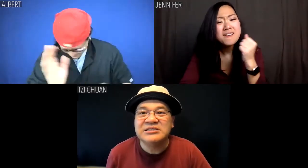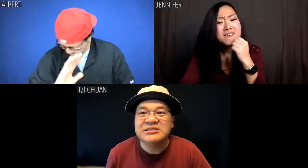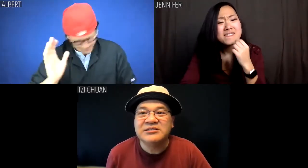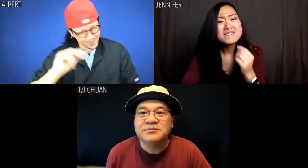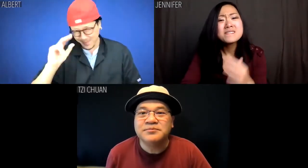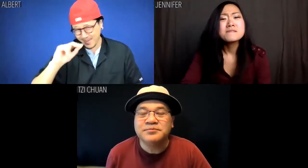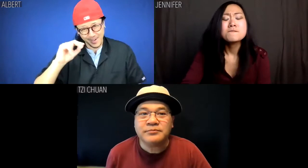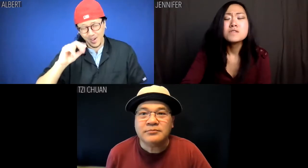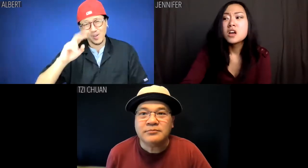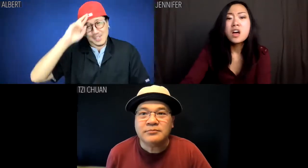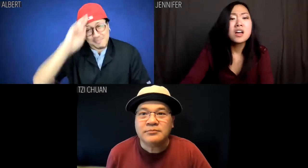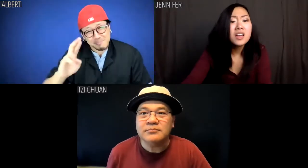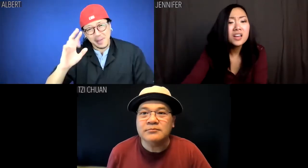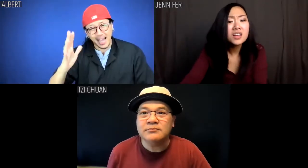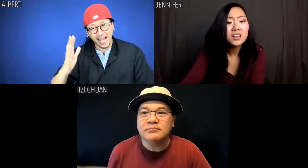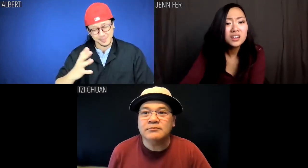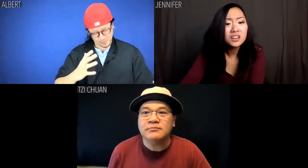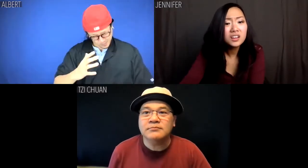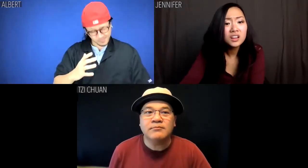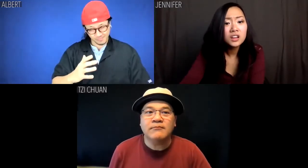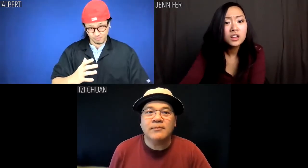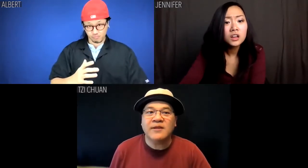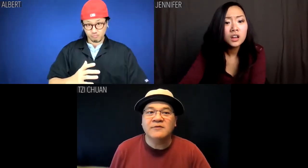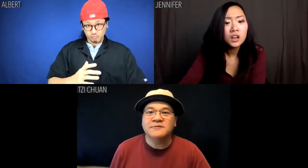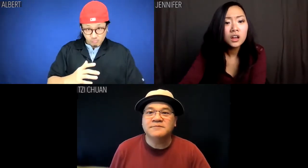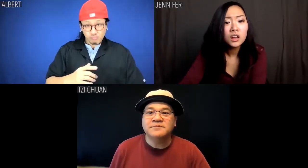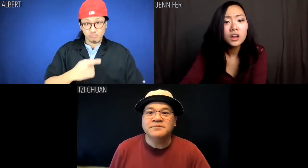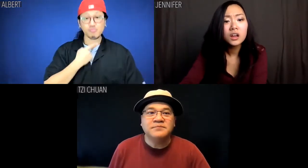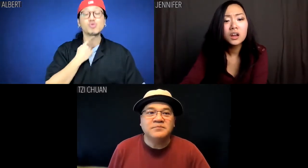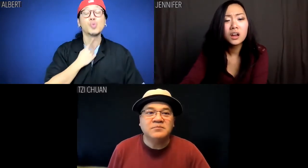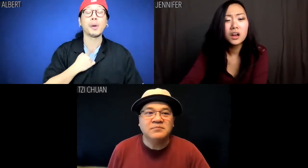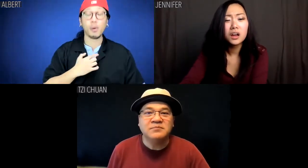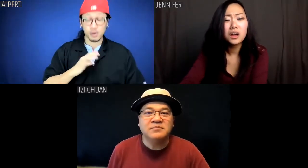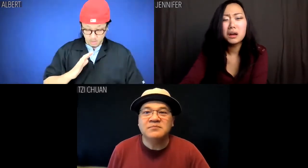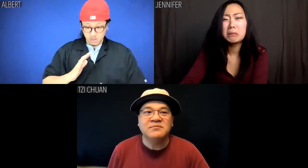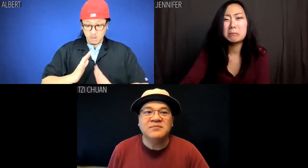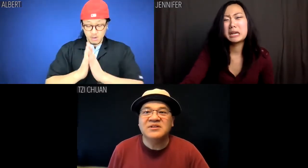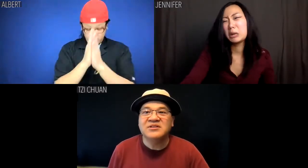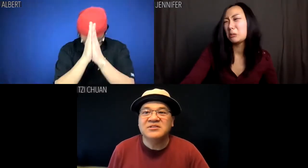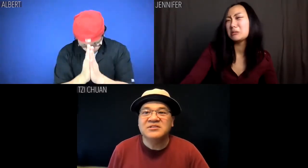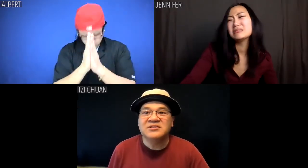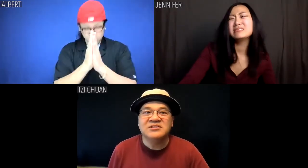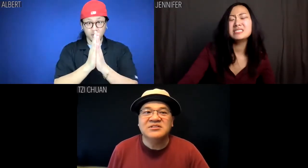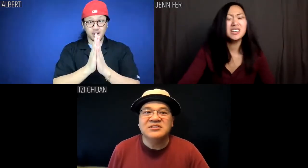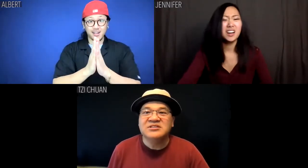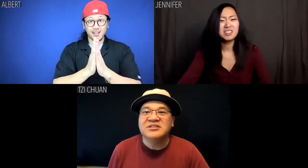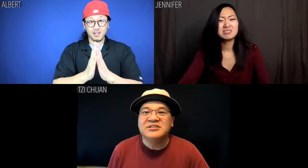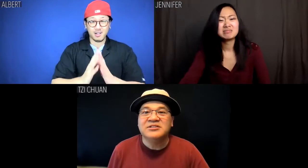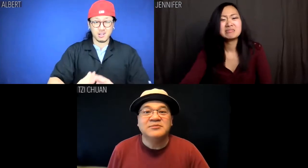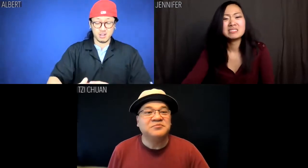Albert: No, respect! I swallowed it sifu.